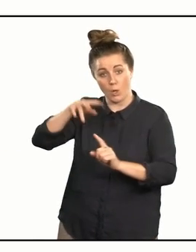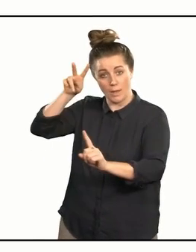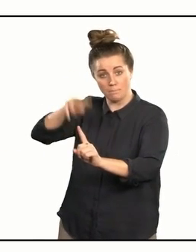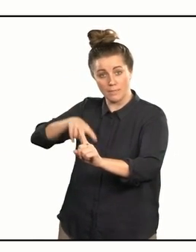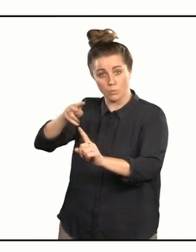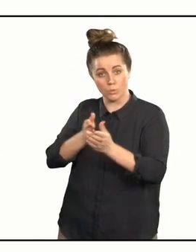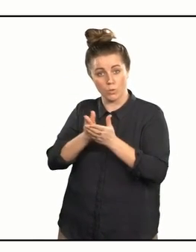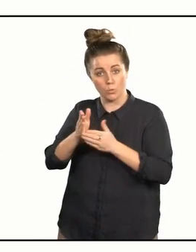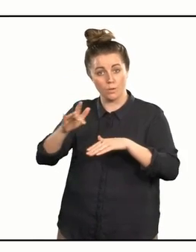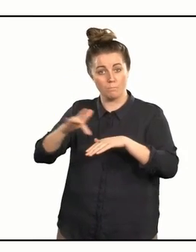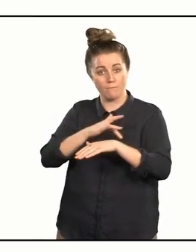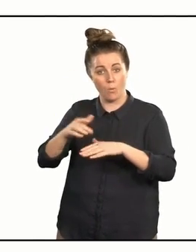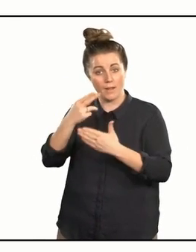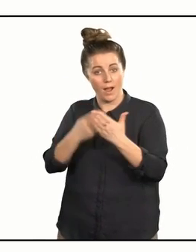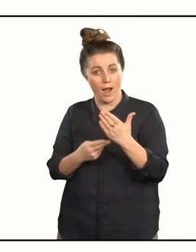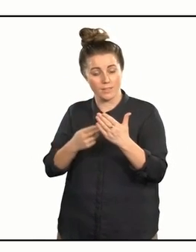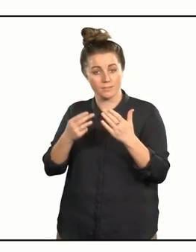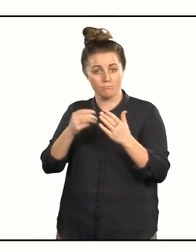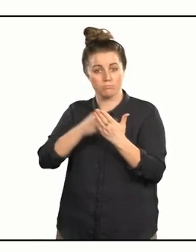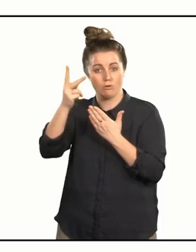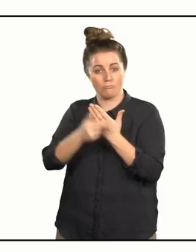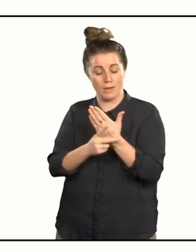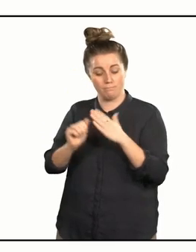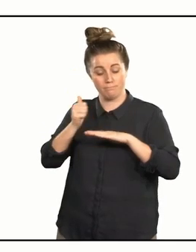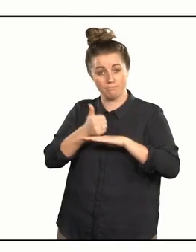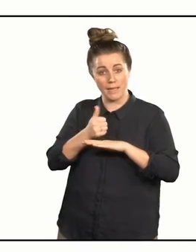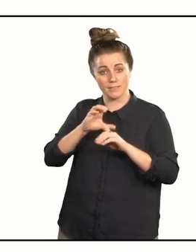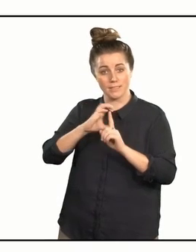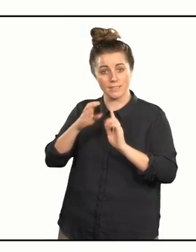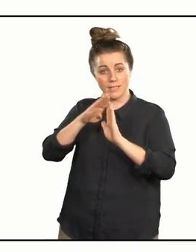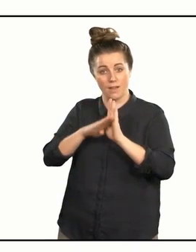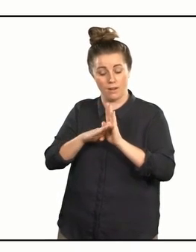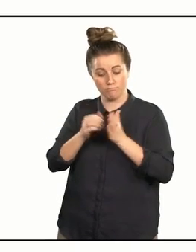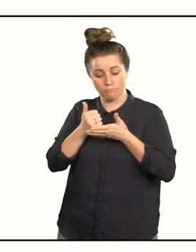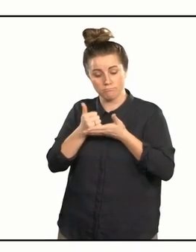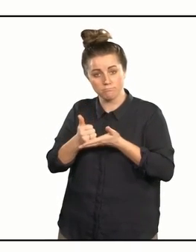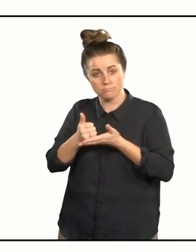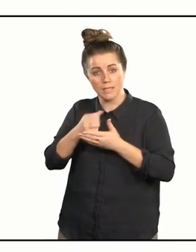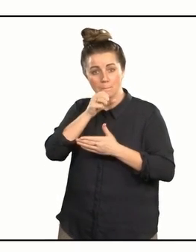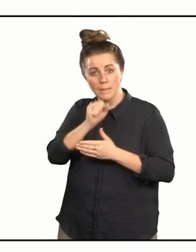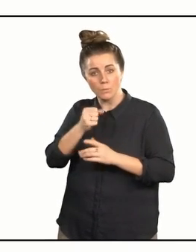on the performing arts programme based in tikanga - customary practice - and has supported men with positive cultural identity